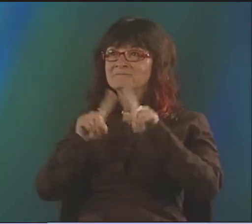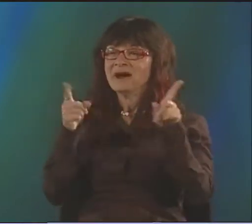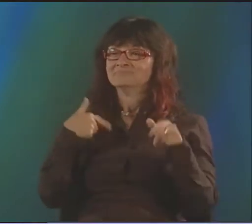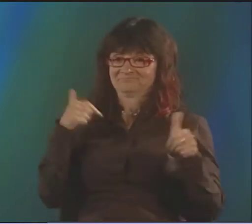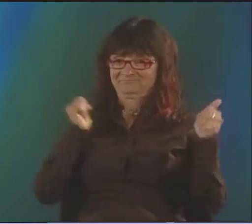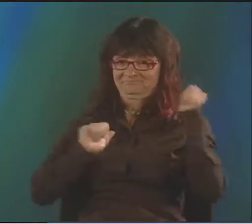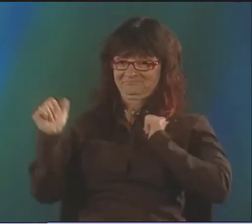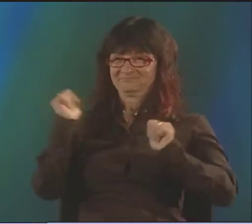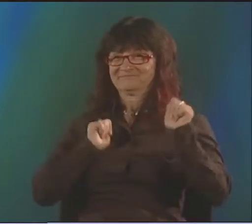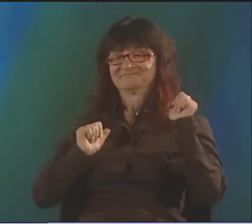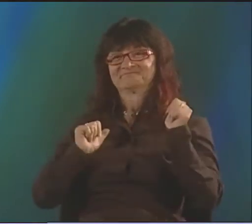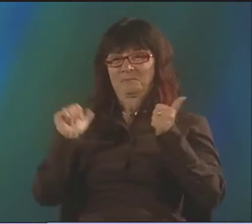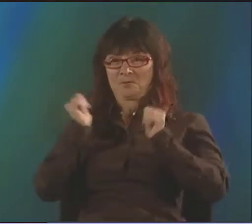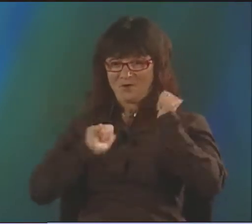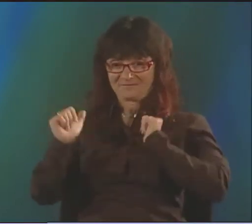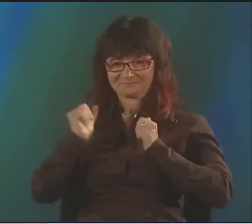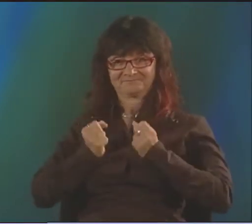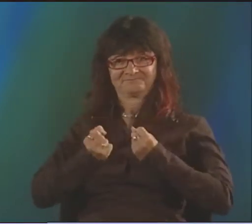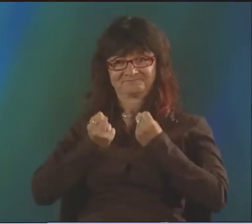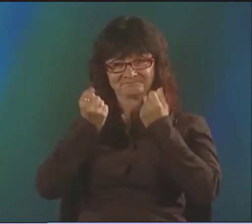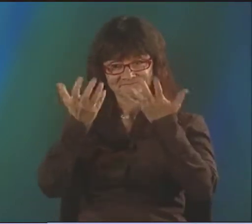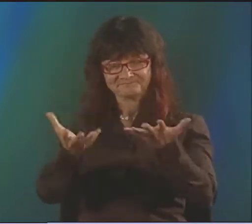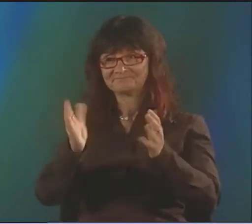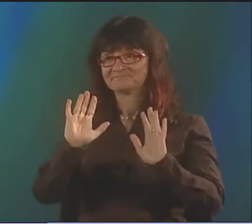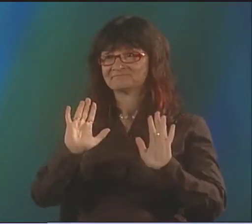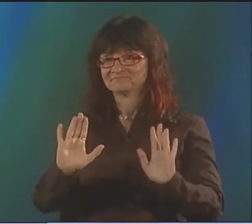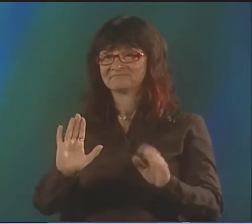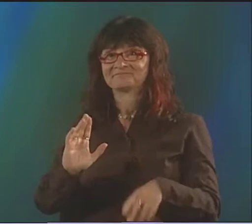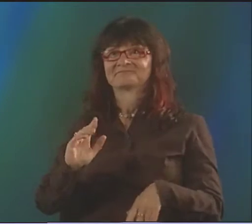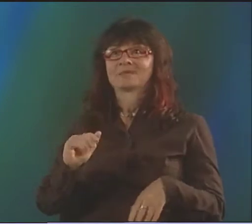WHY WOULD I EXPECT THEY WOULD KNOW WHO I WAS? BUT SOMEHOW I THOUGHT THEY WOULD.